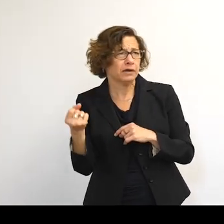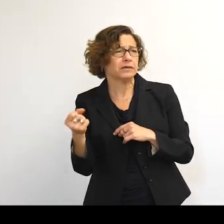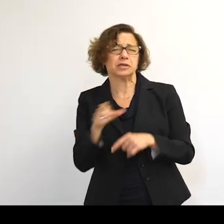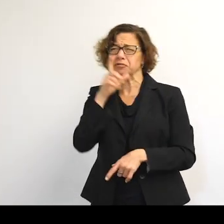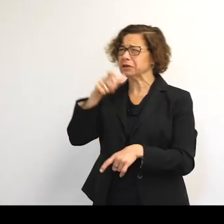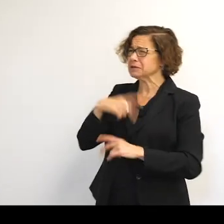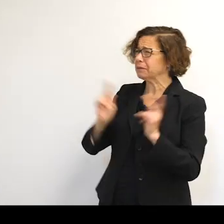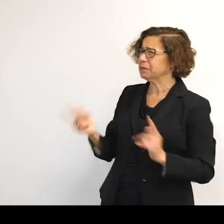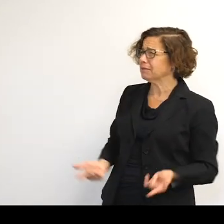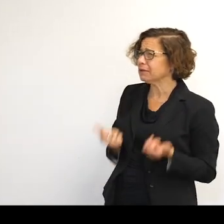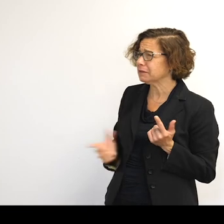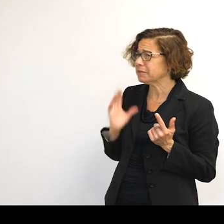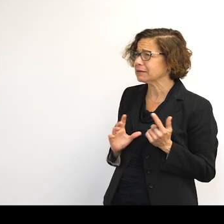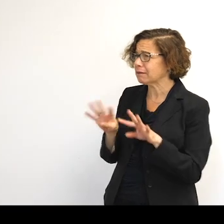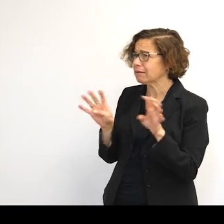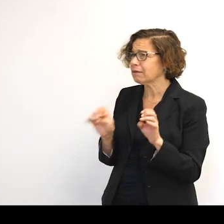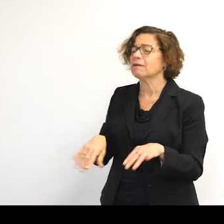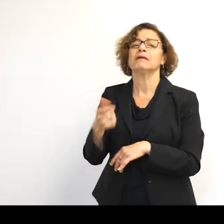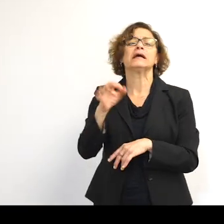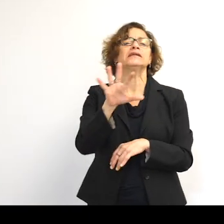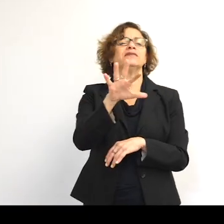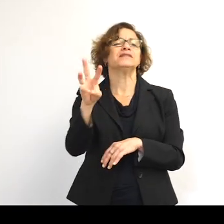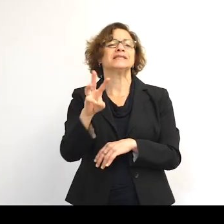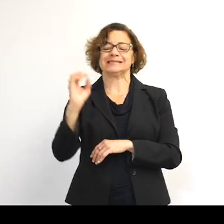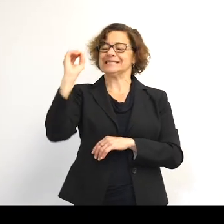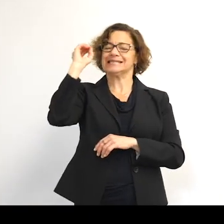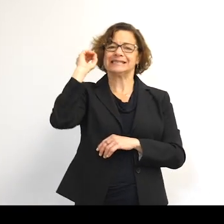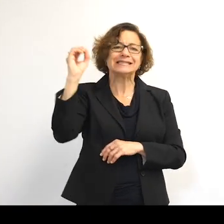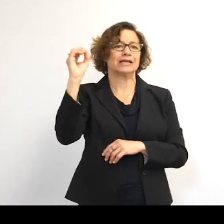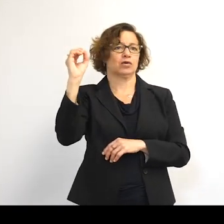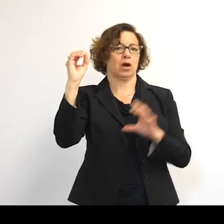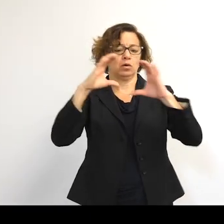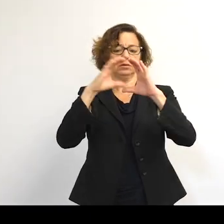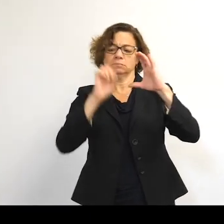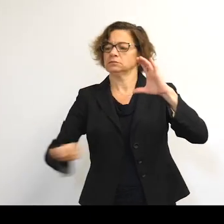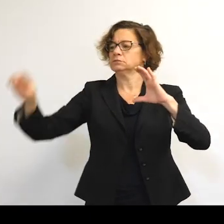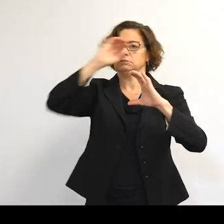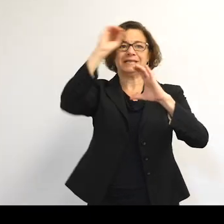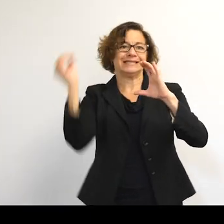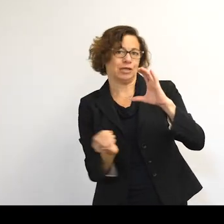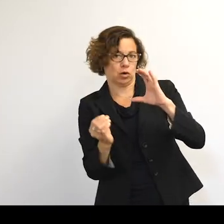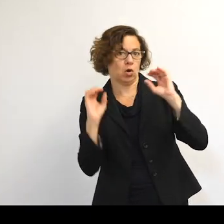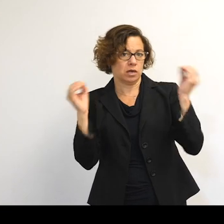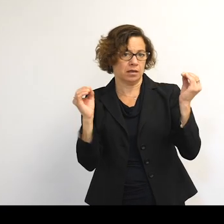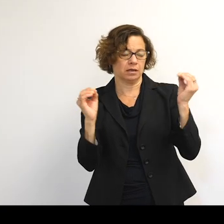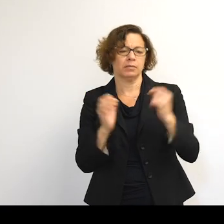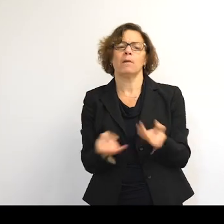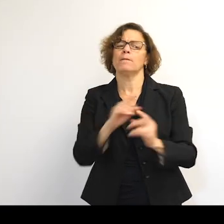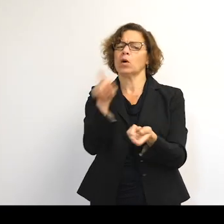when people were doing things. So in 1956, there were zero objects in orbit. But we have to be more precise with how